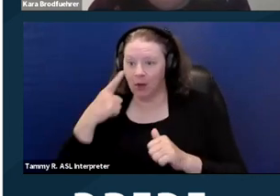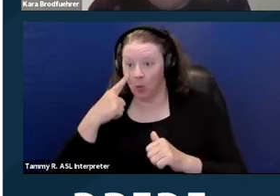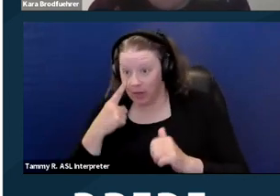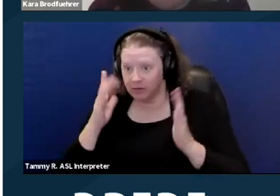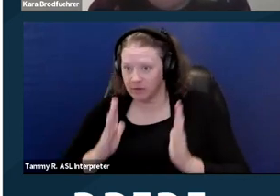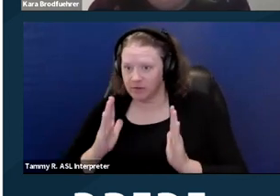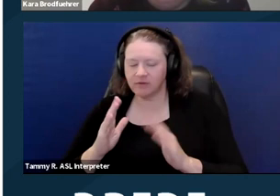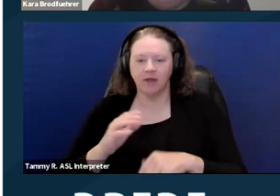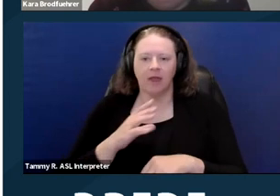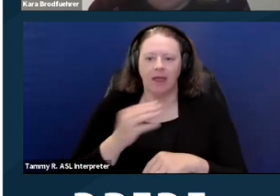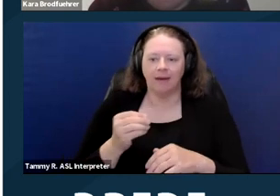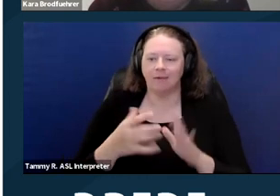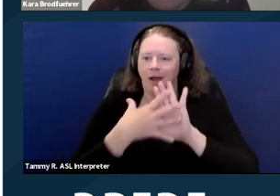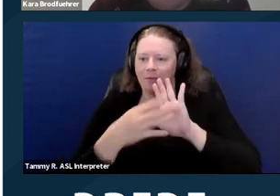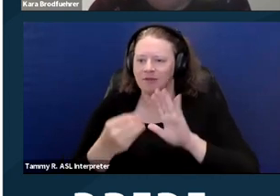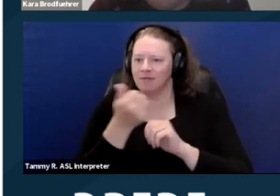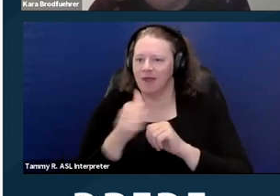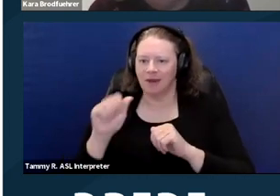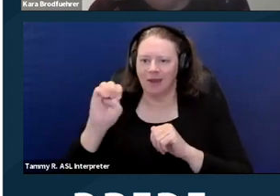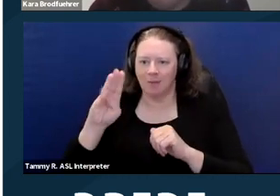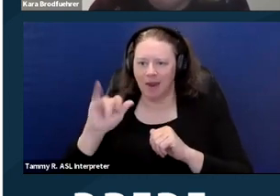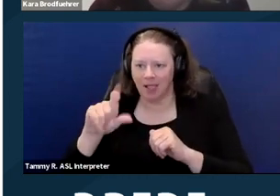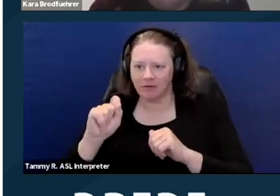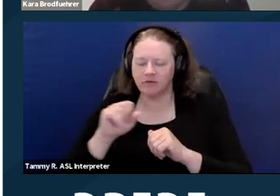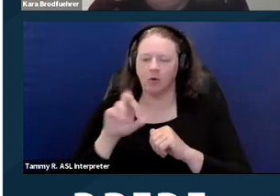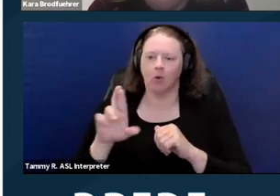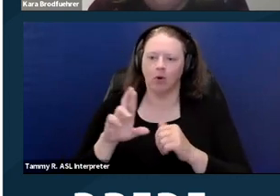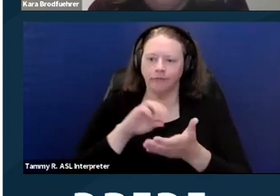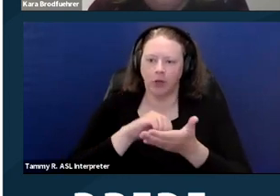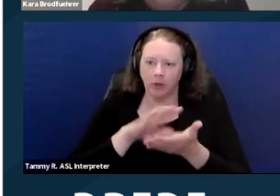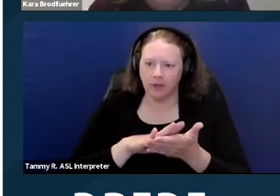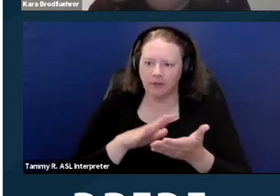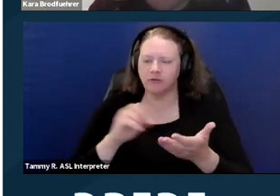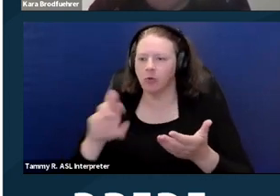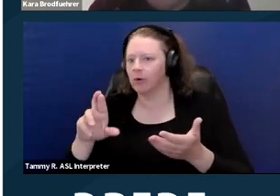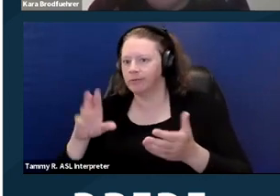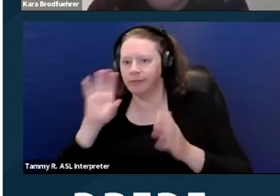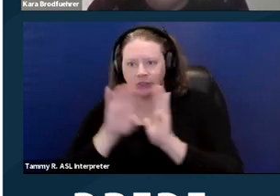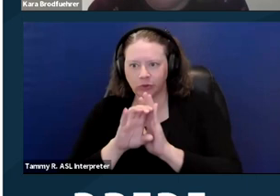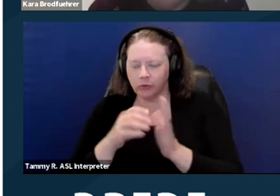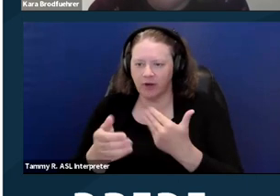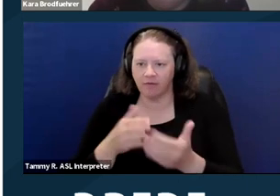and copies of any emails or documents or pictures or anything related to your complaint, the more info you can bring